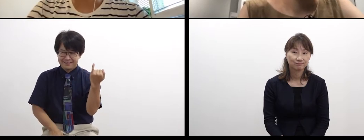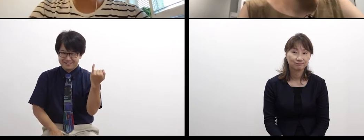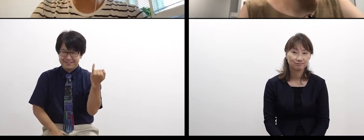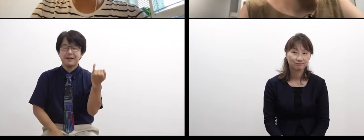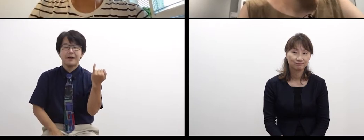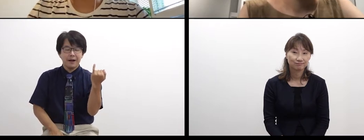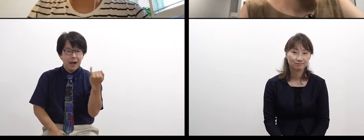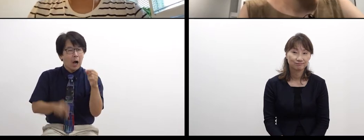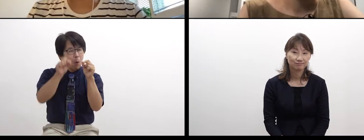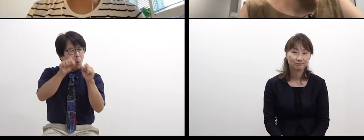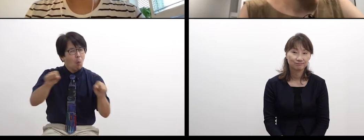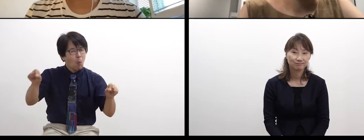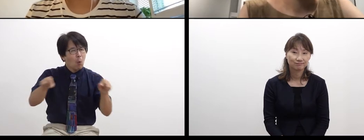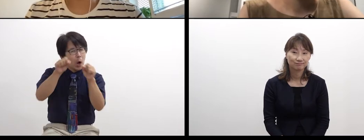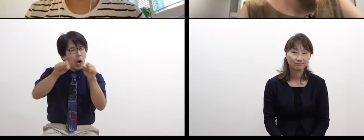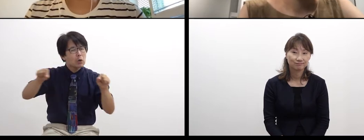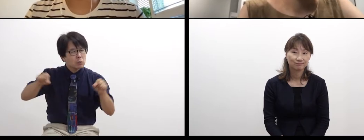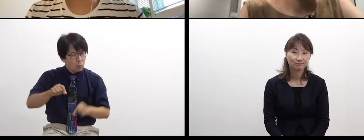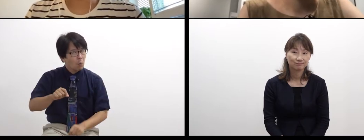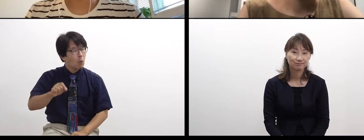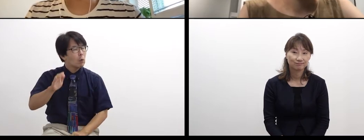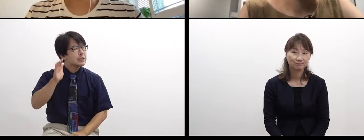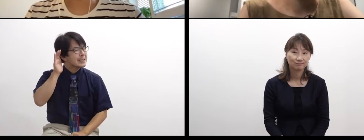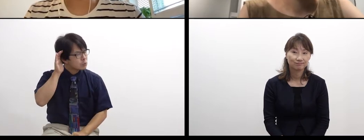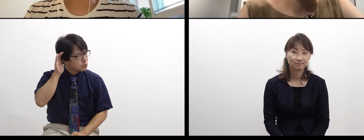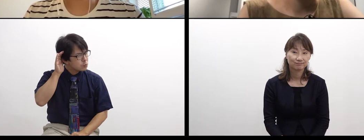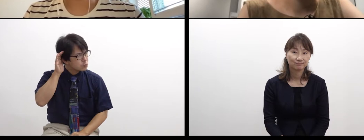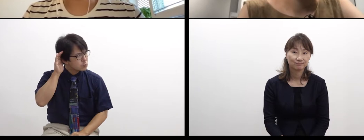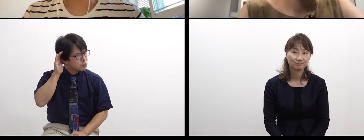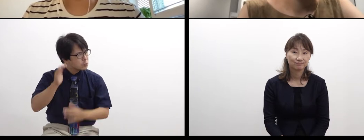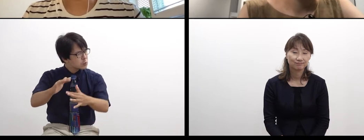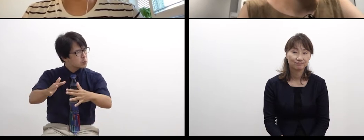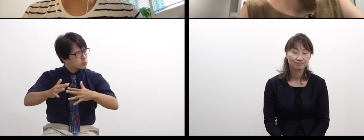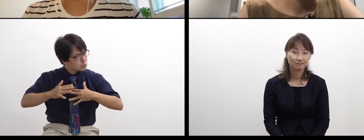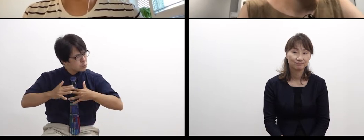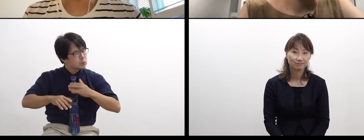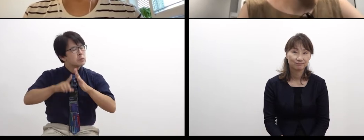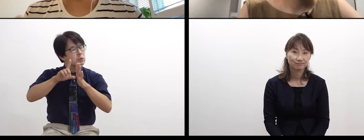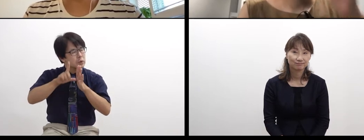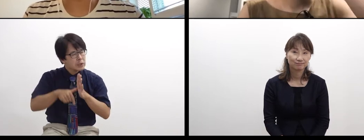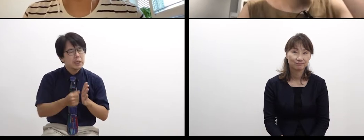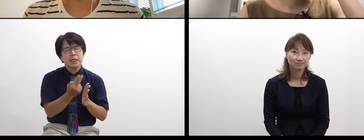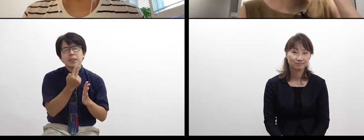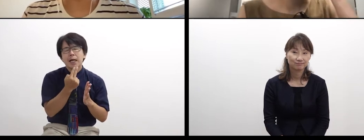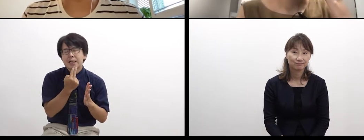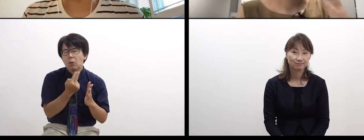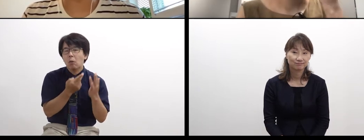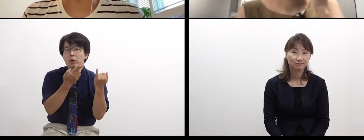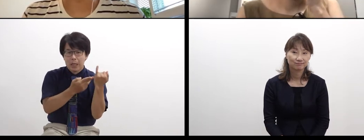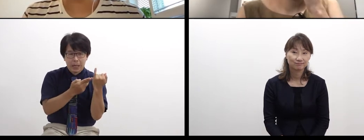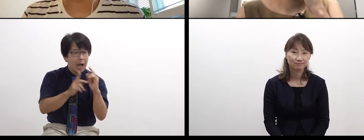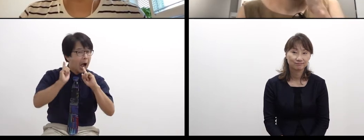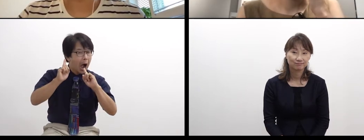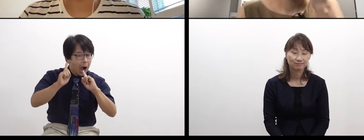She wondered what it means that